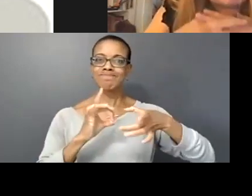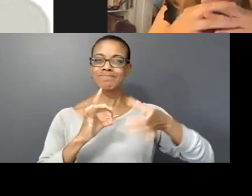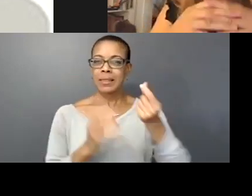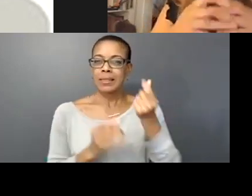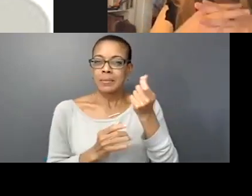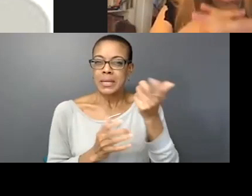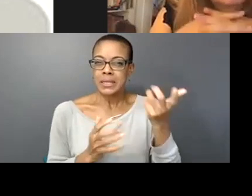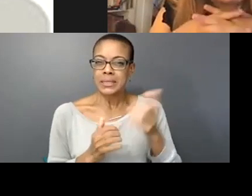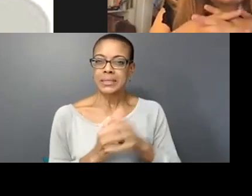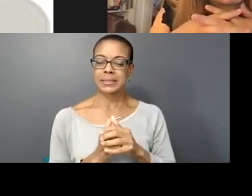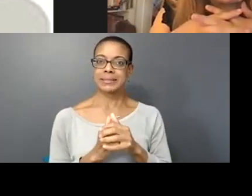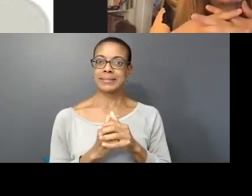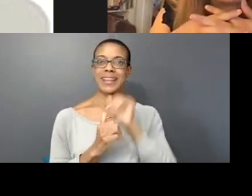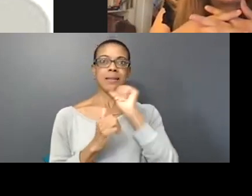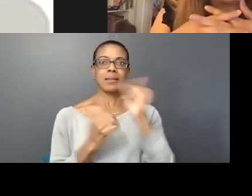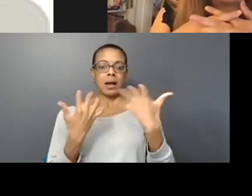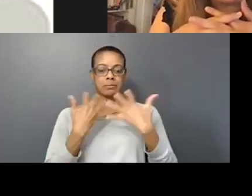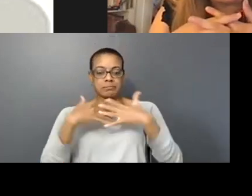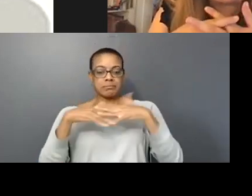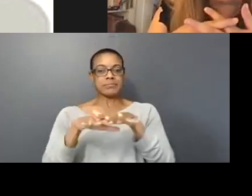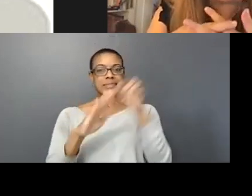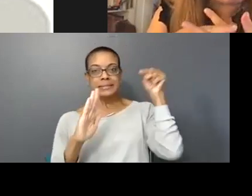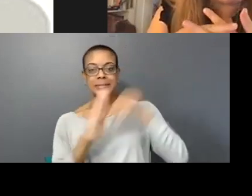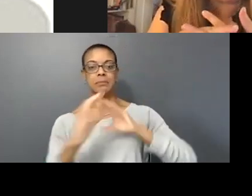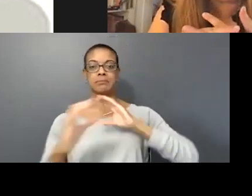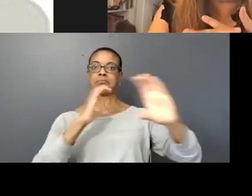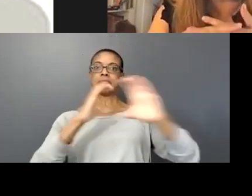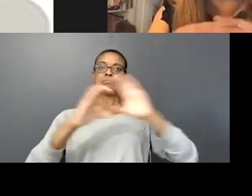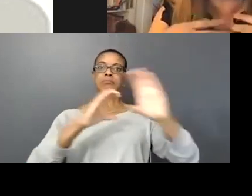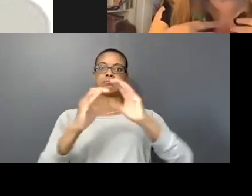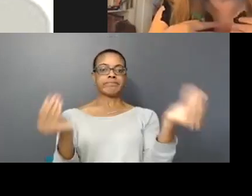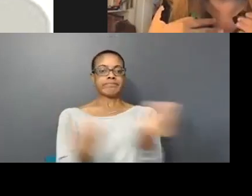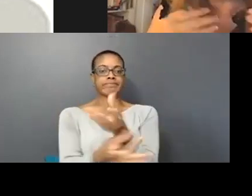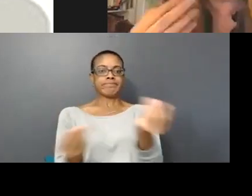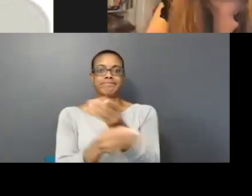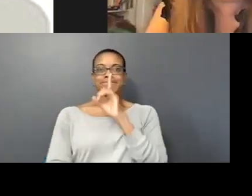you know simpatico kind of conversations about the work. So to even to extend that,